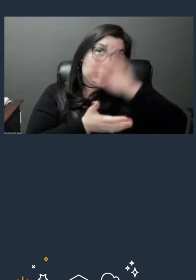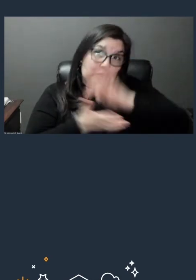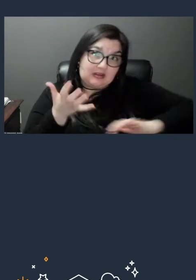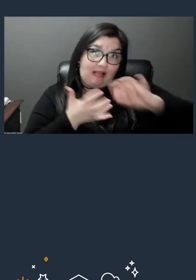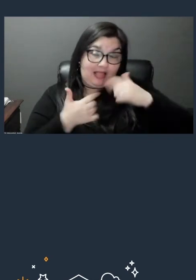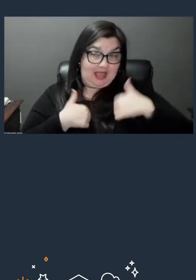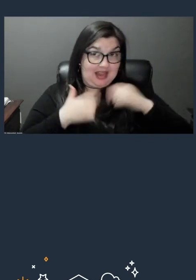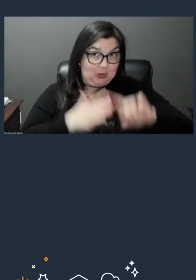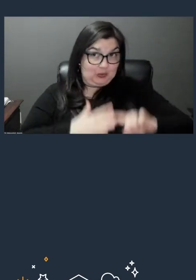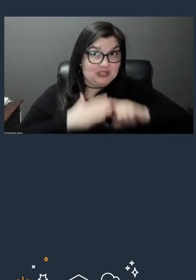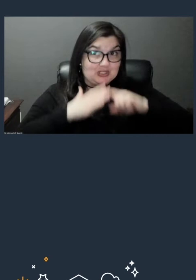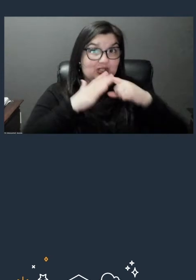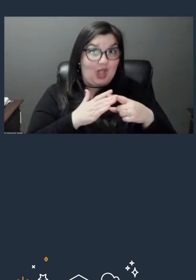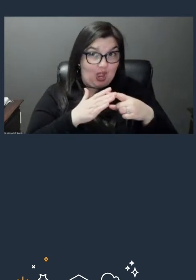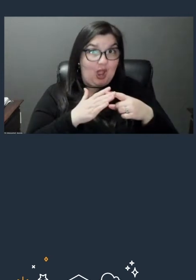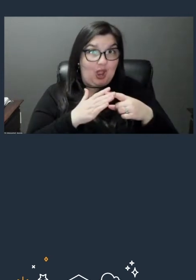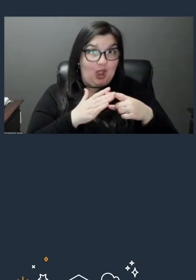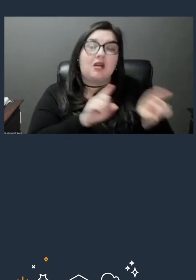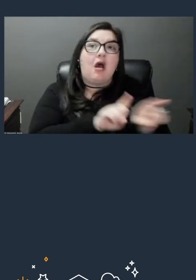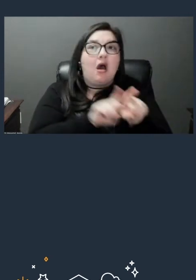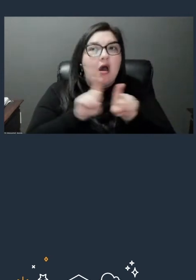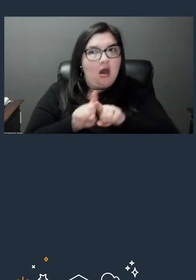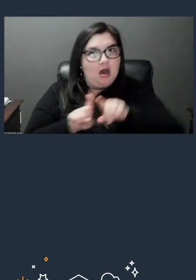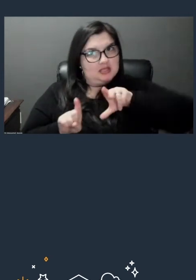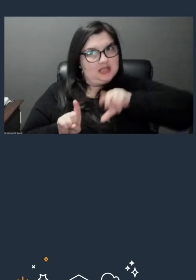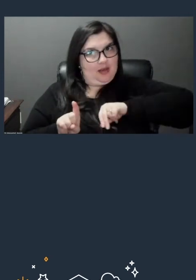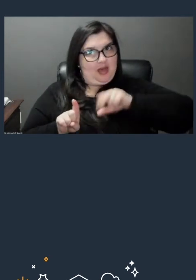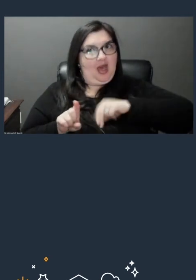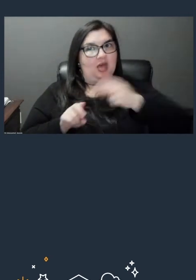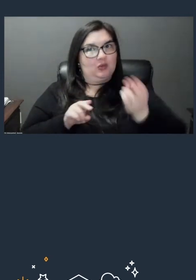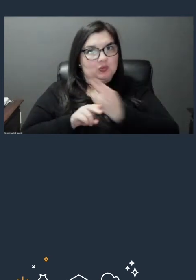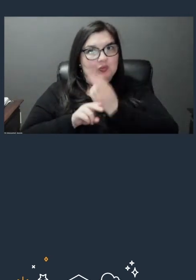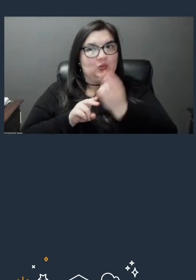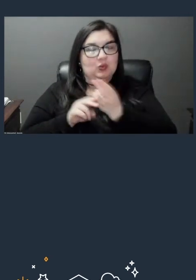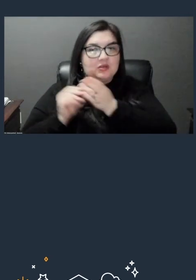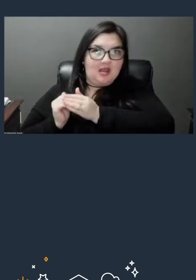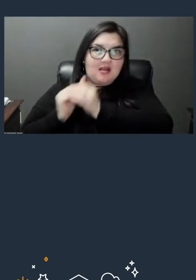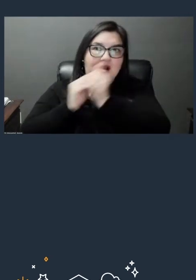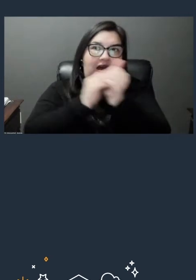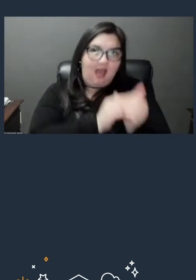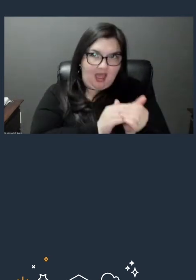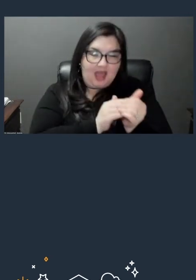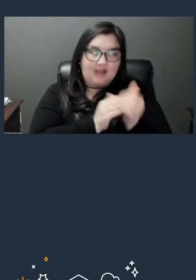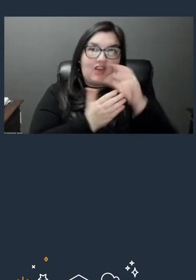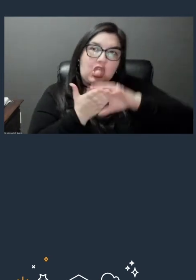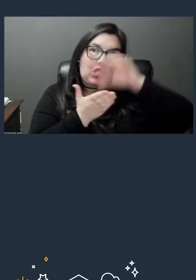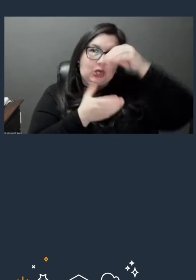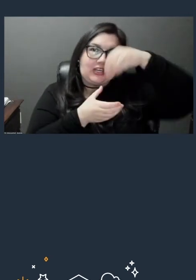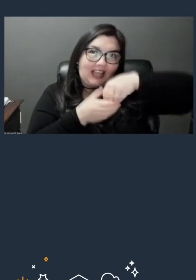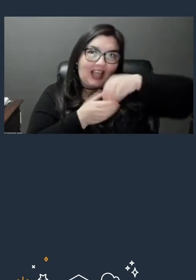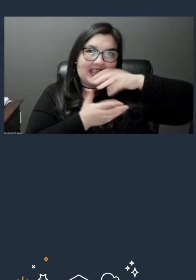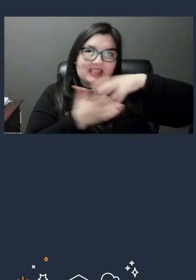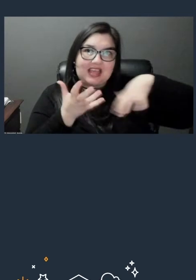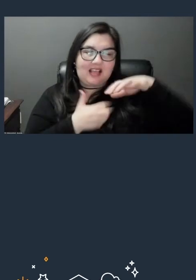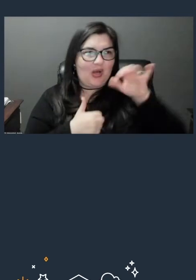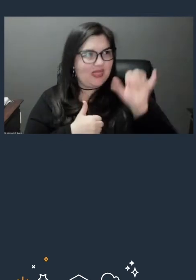also these badges very useful sort of guided learning in the cloud. [Christie] That's excellent, thank you Becky.